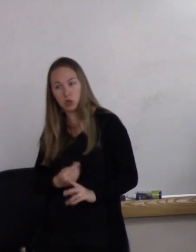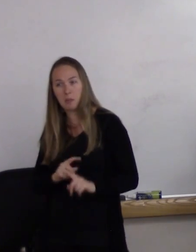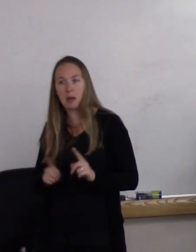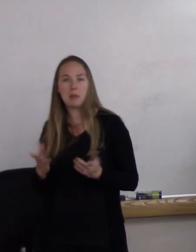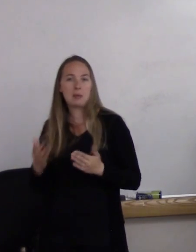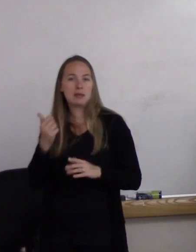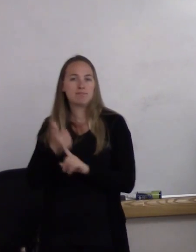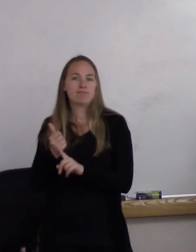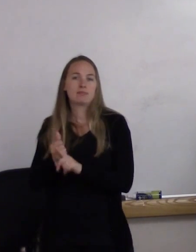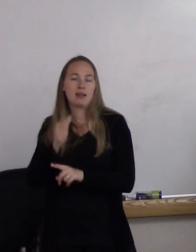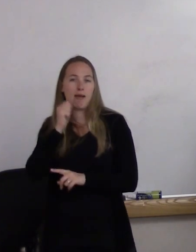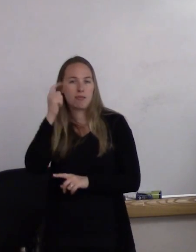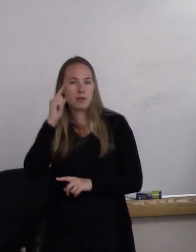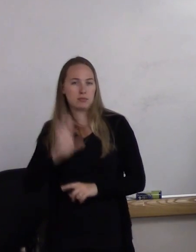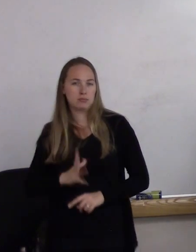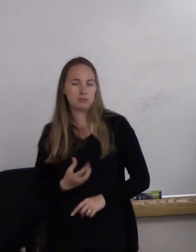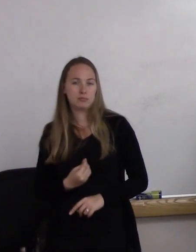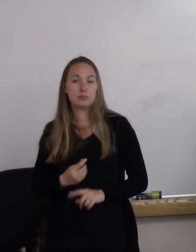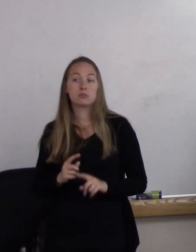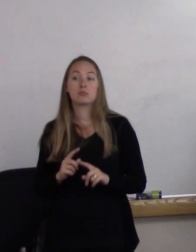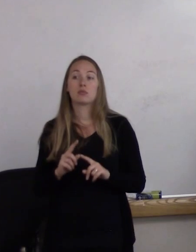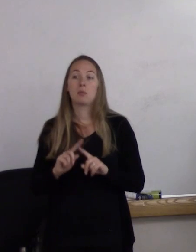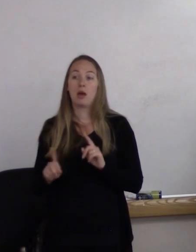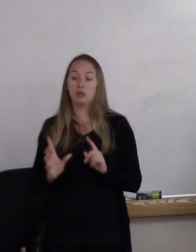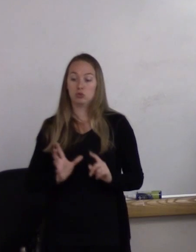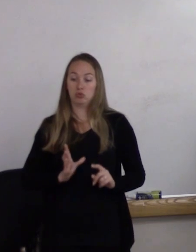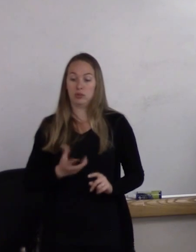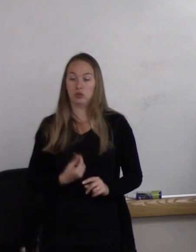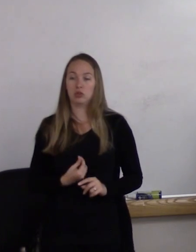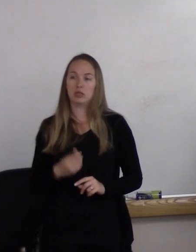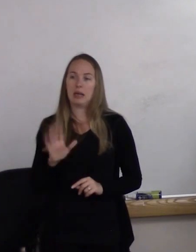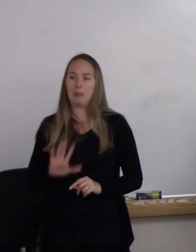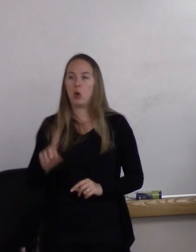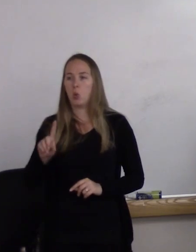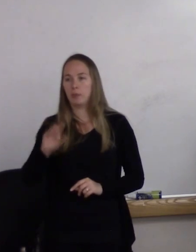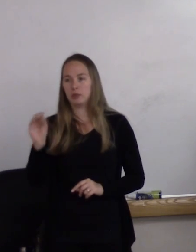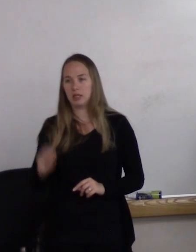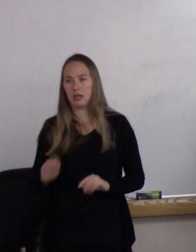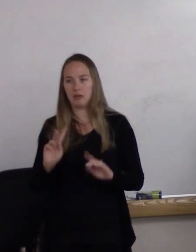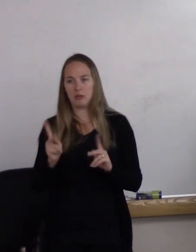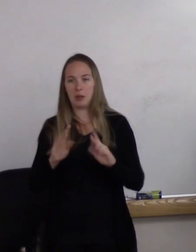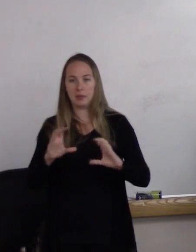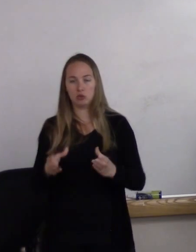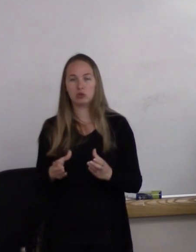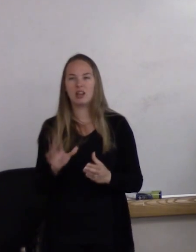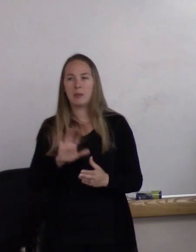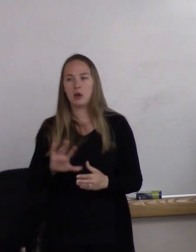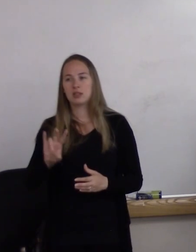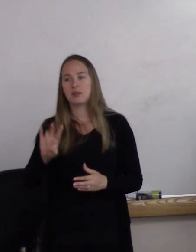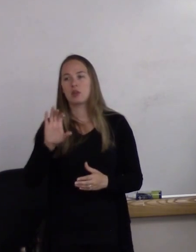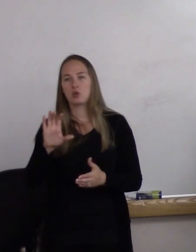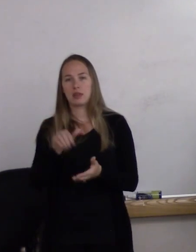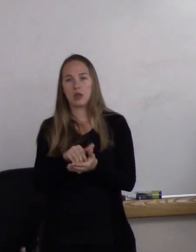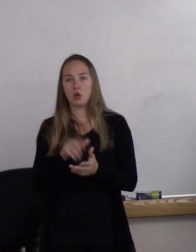In general, transgender also is about 1% of the population. There's about 700,000 people of all ages